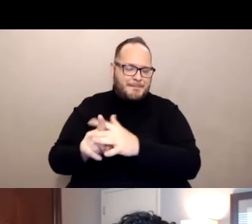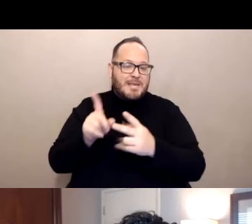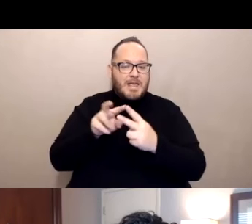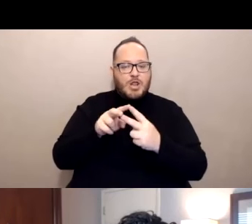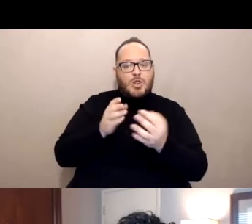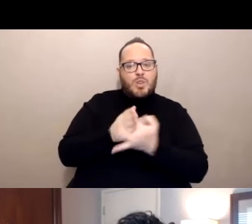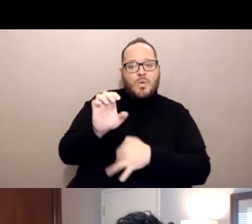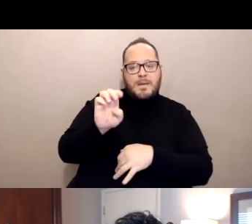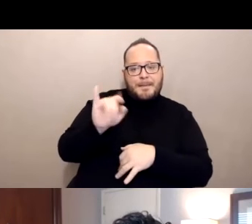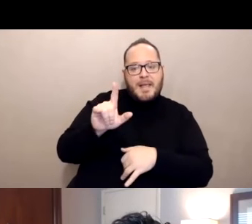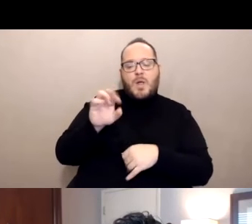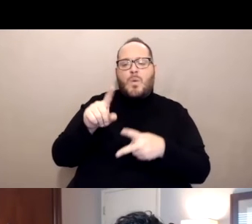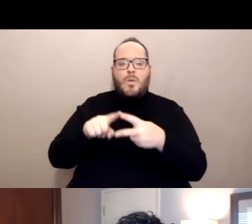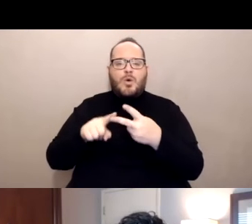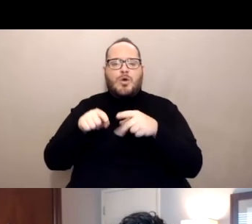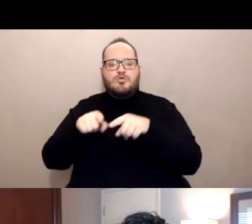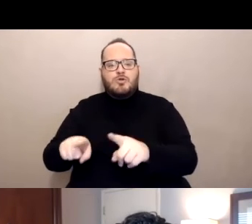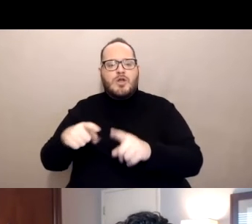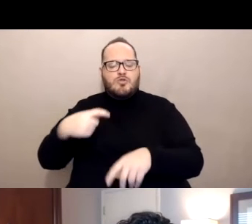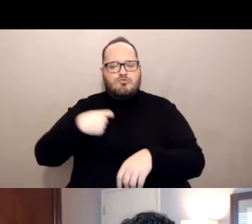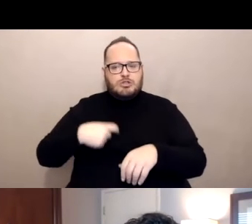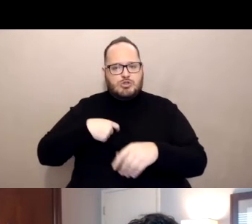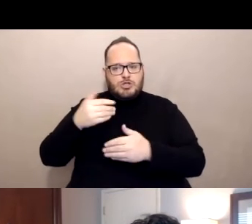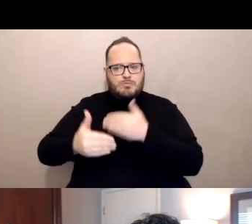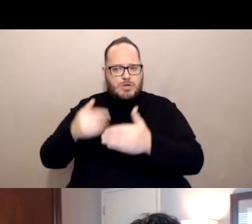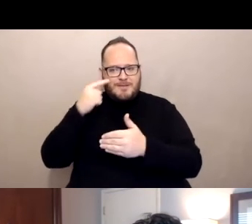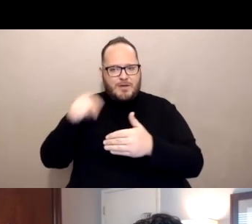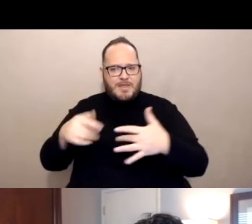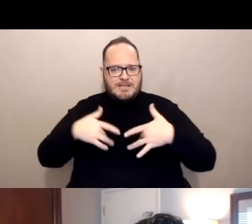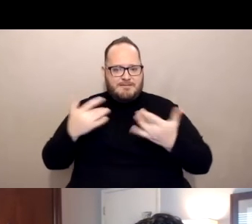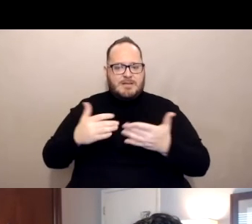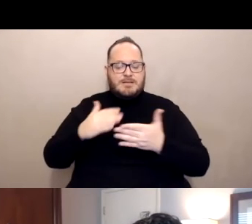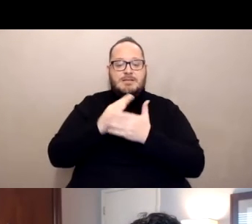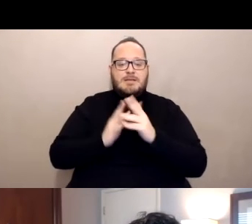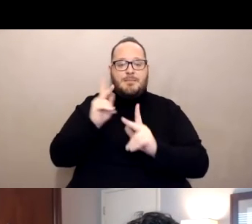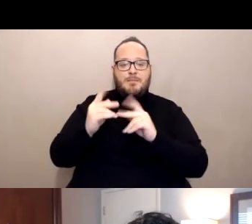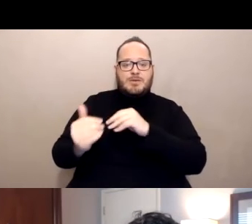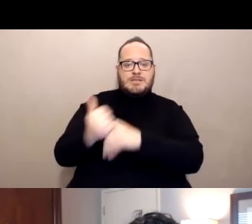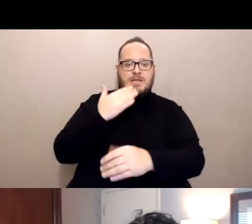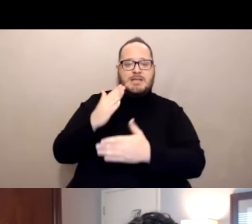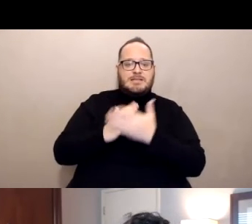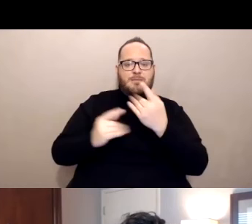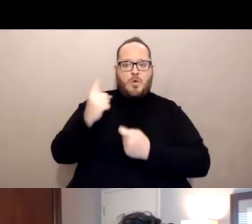or through the registration process for this event. Some people sent in some questions that they wanted to know the answer to.